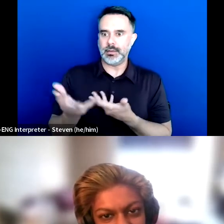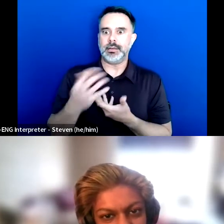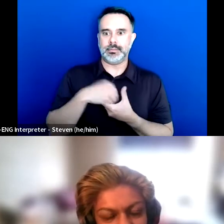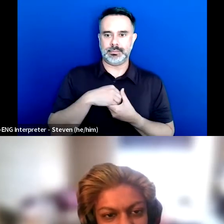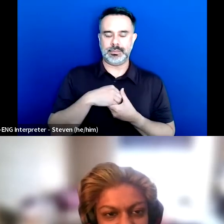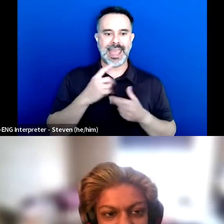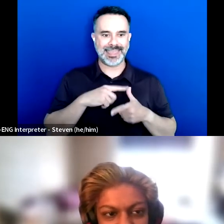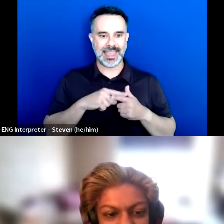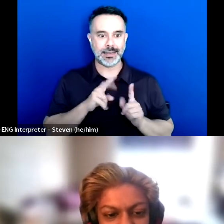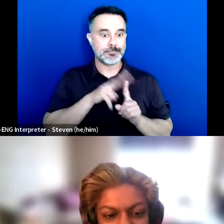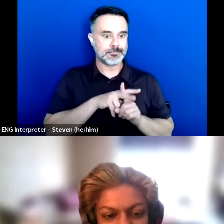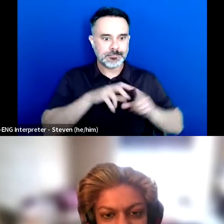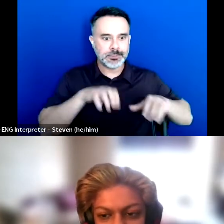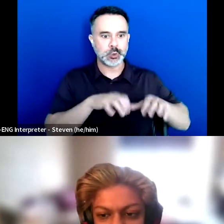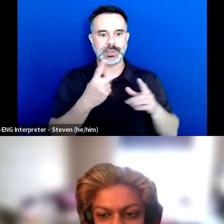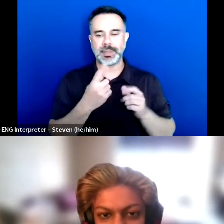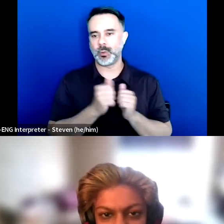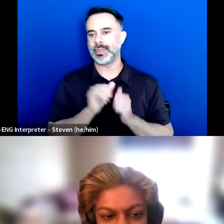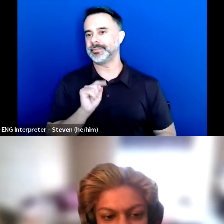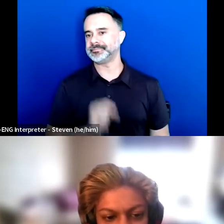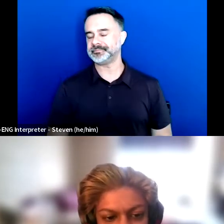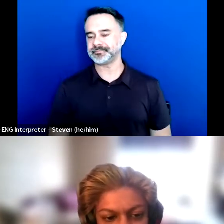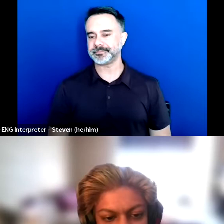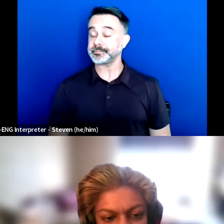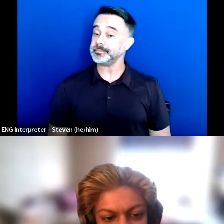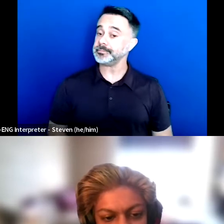We have a question from Rox also.